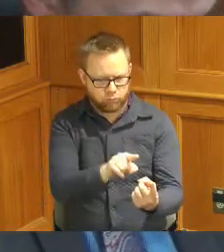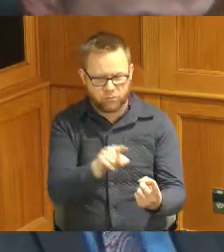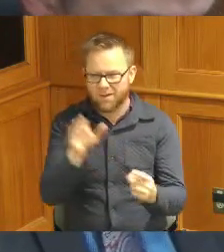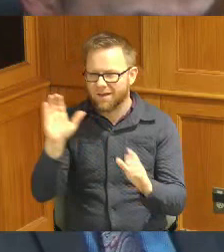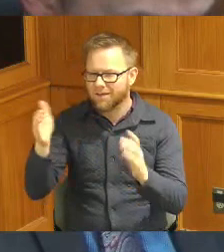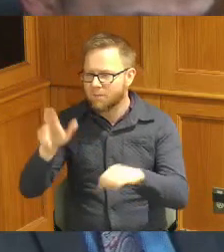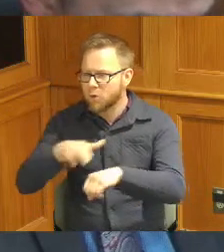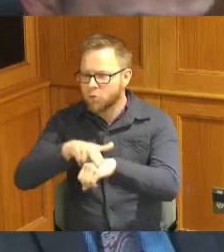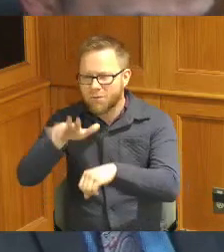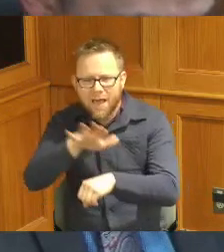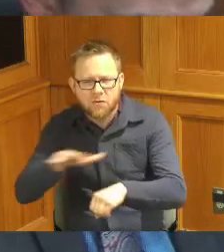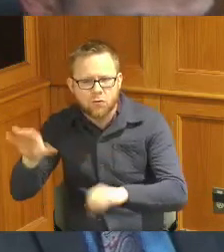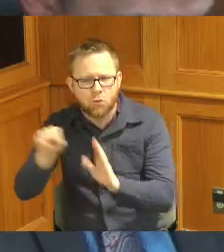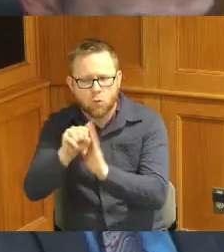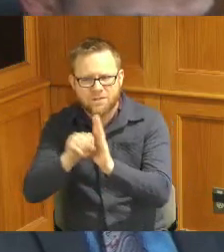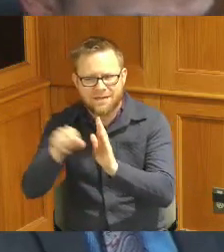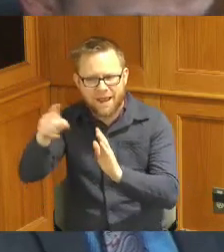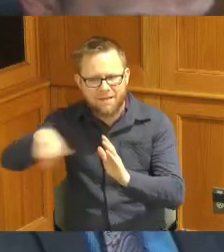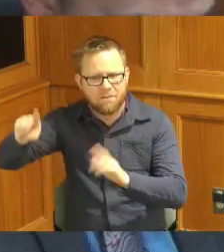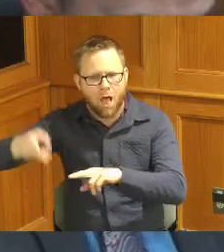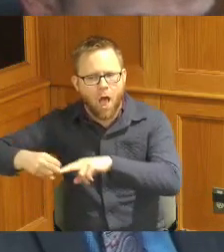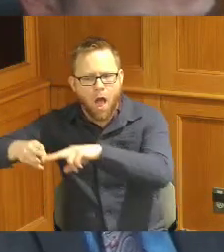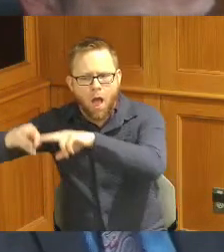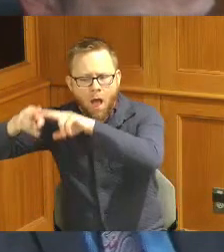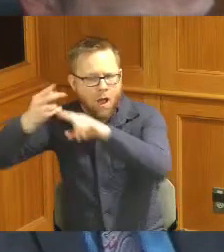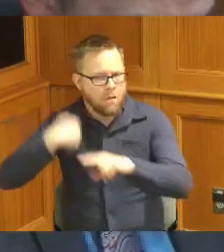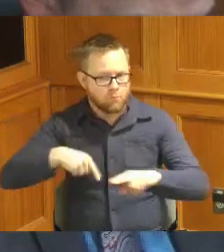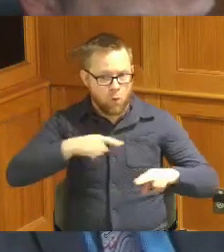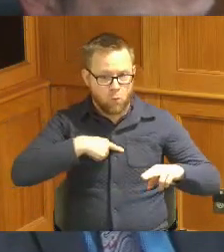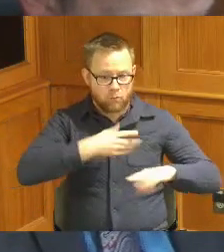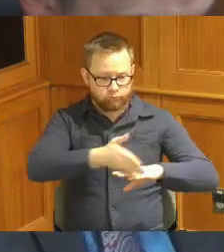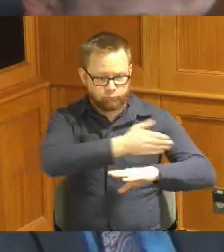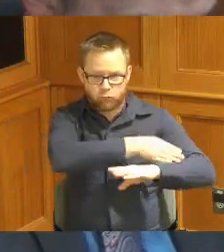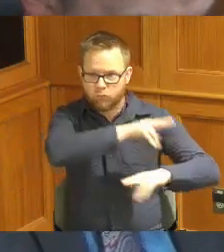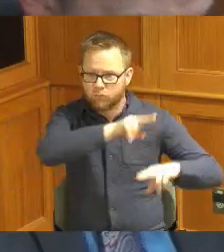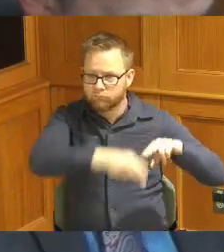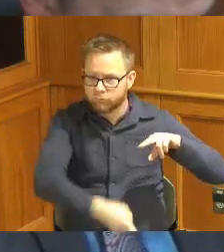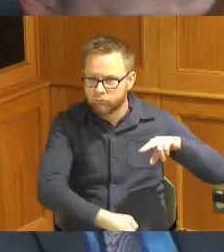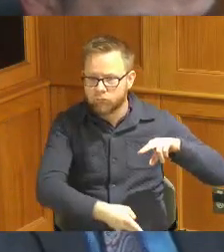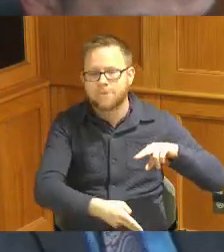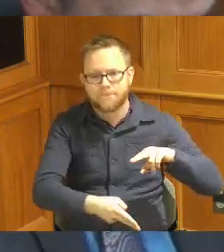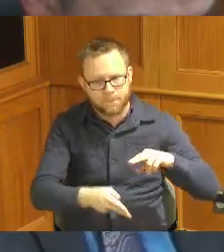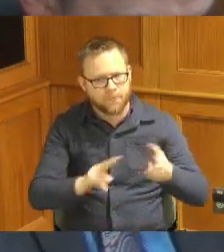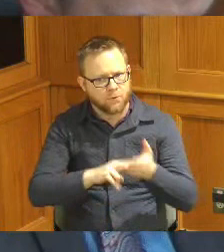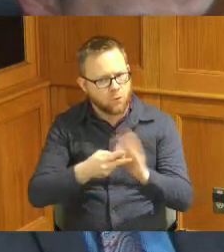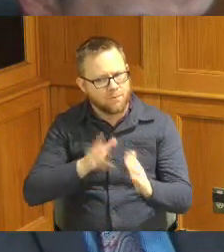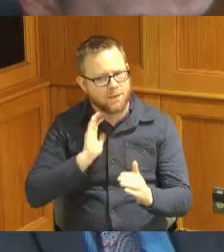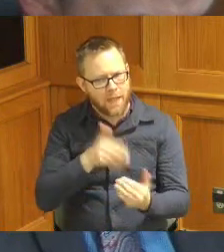parts of the state and so it's a tribute to the community and to our approach to addiction which